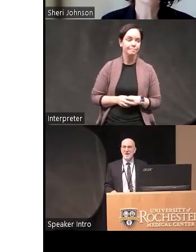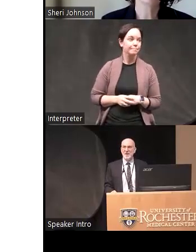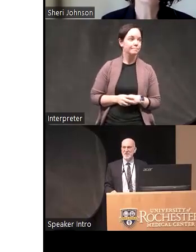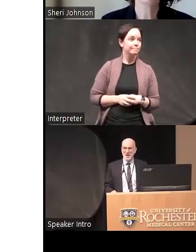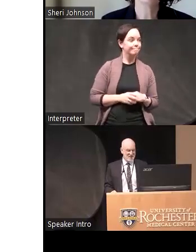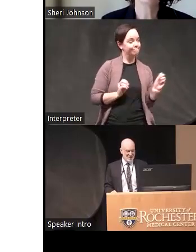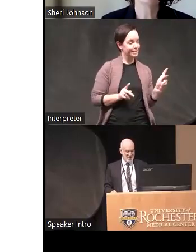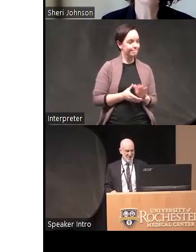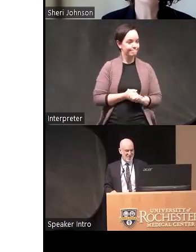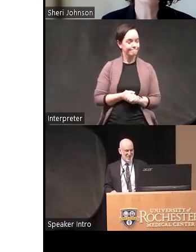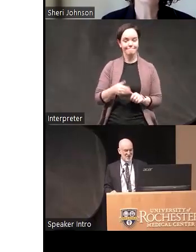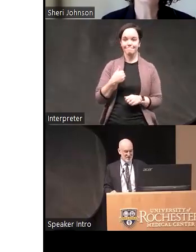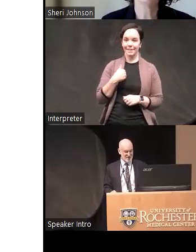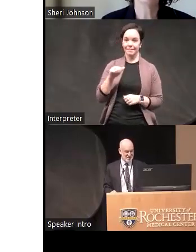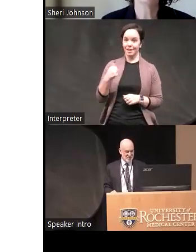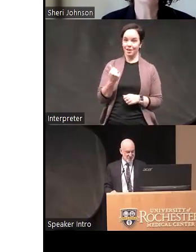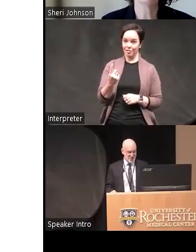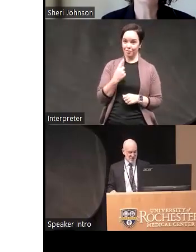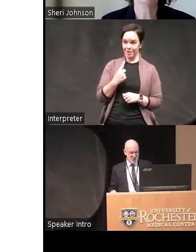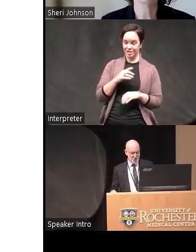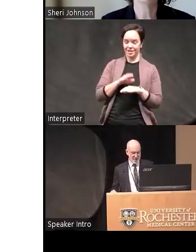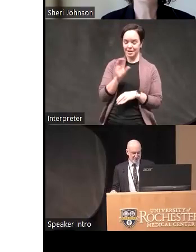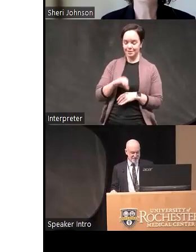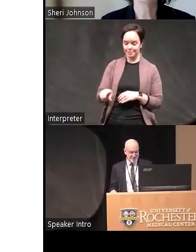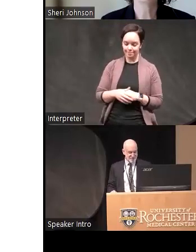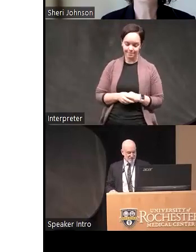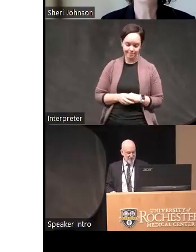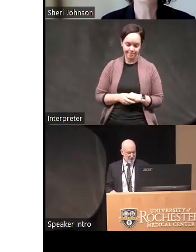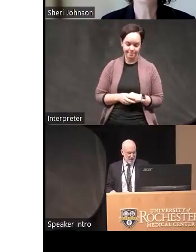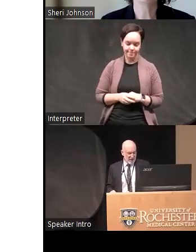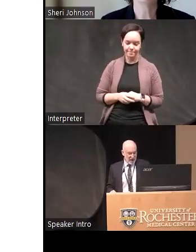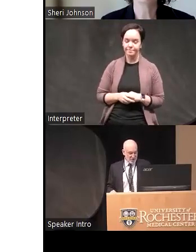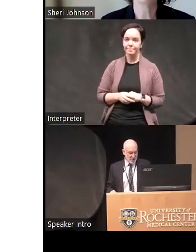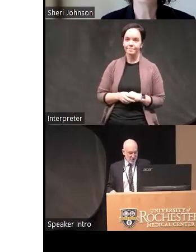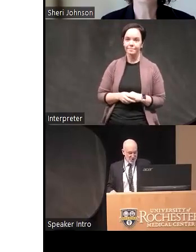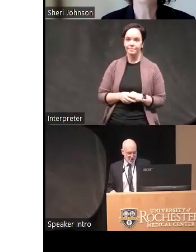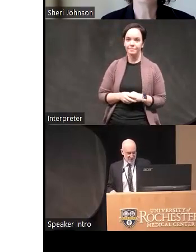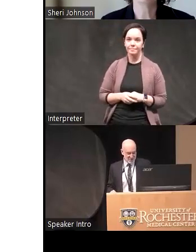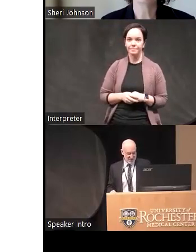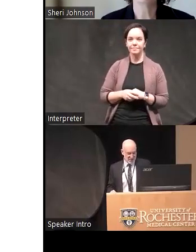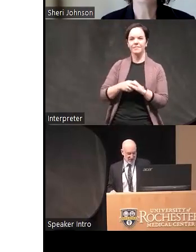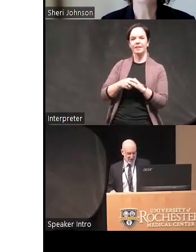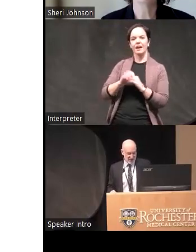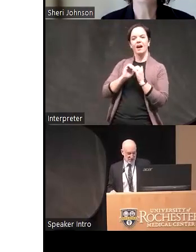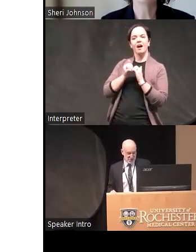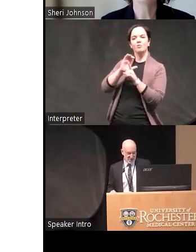okay uh we have another question over Zoom now how do cultural differences affect emotionally